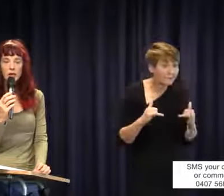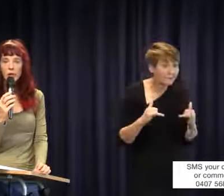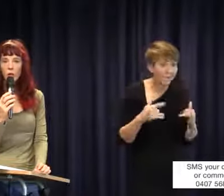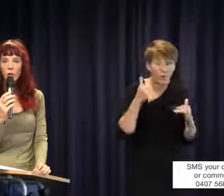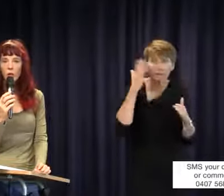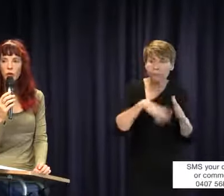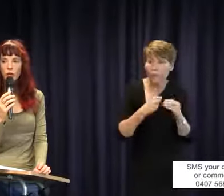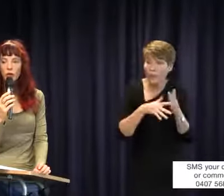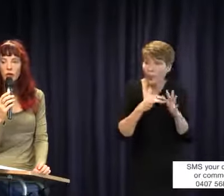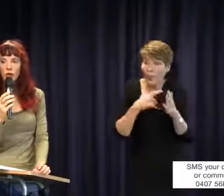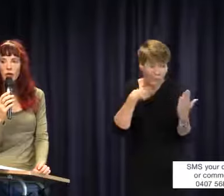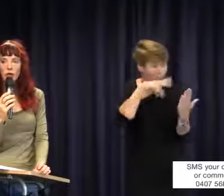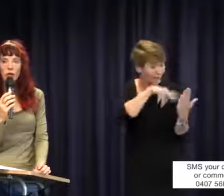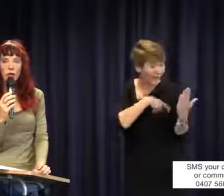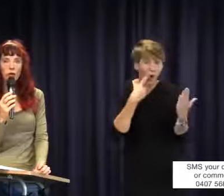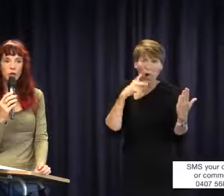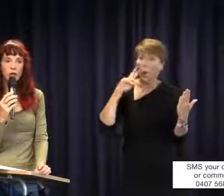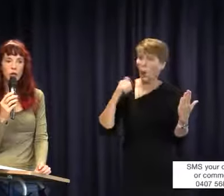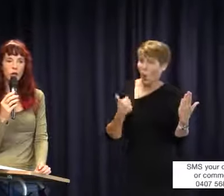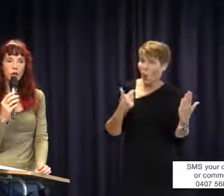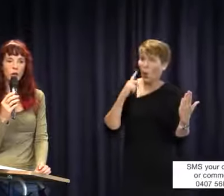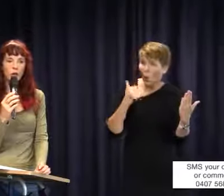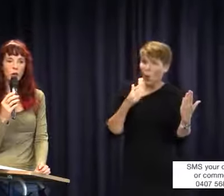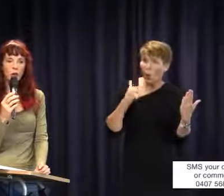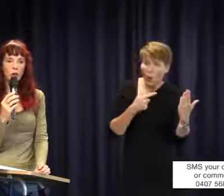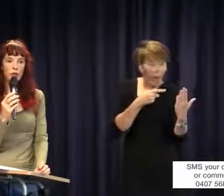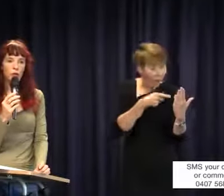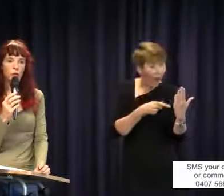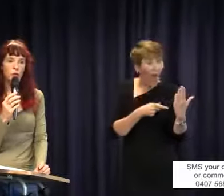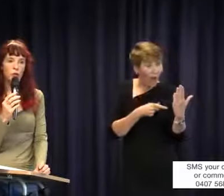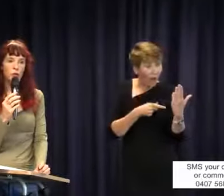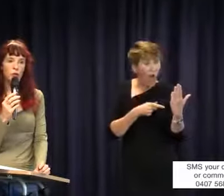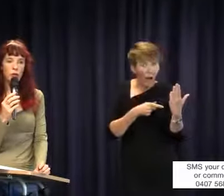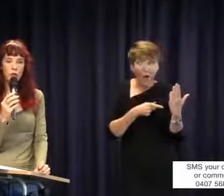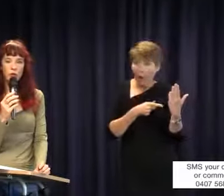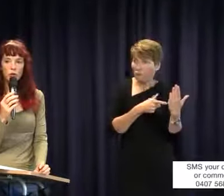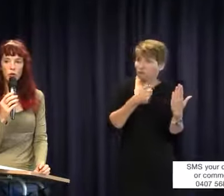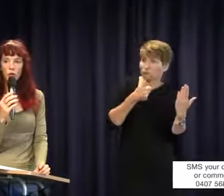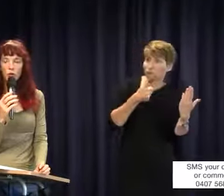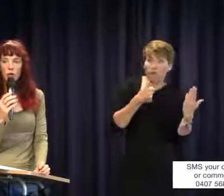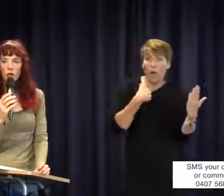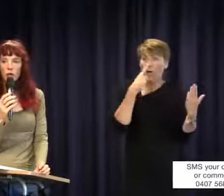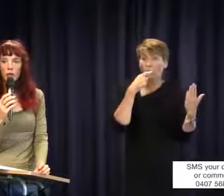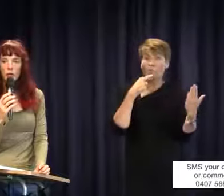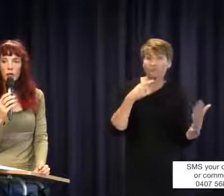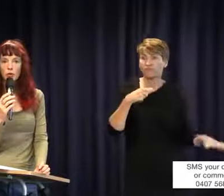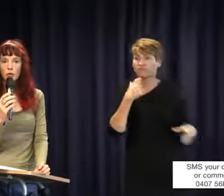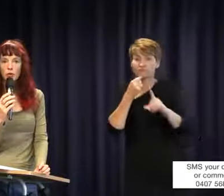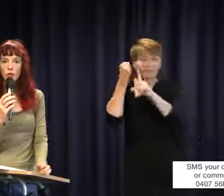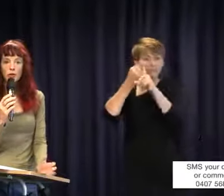they sound quite good. It could be that you might use them to lobby your school to get